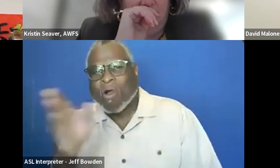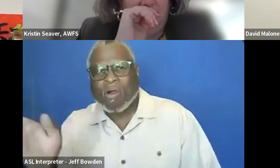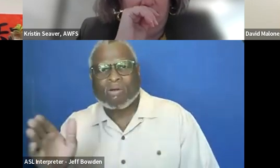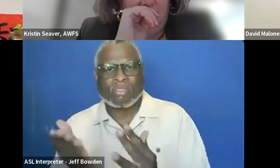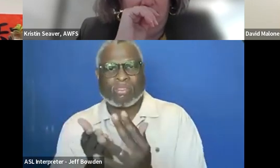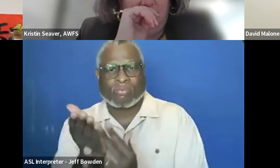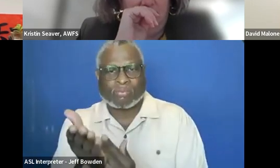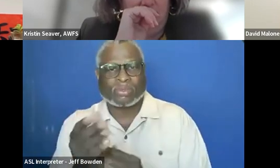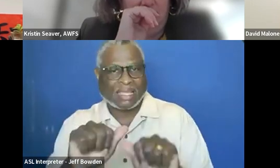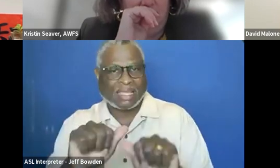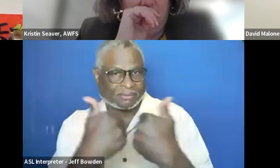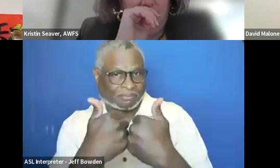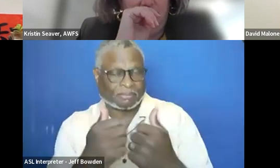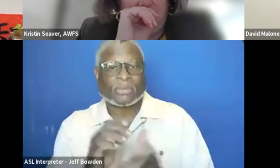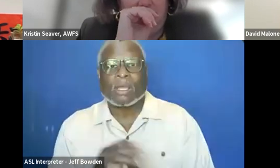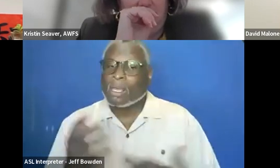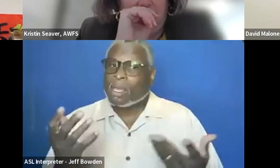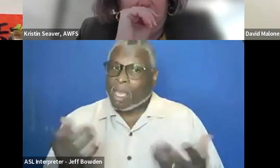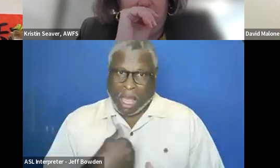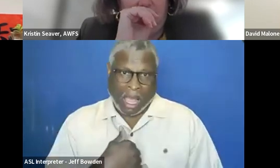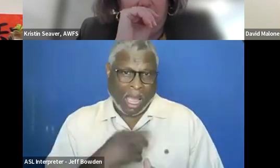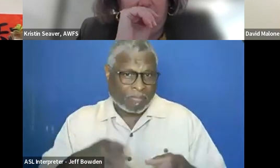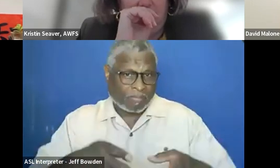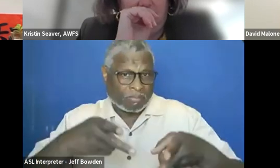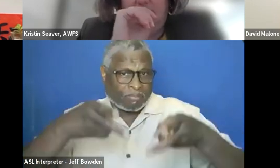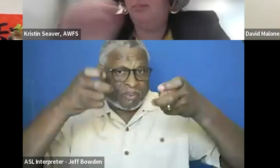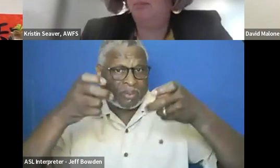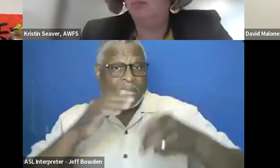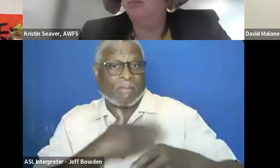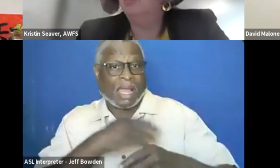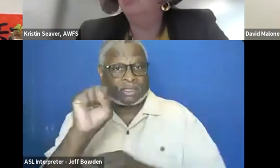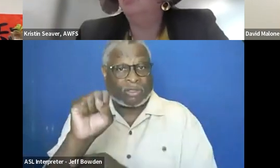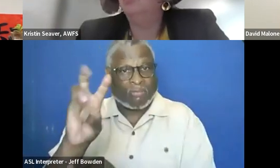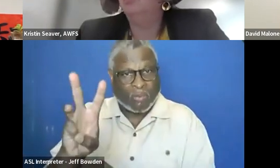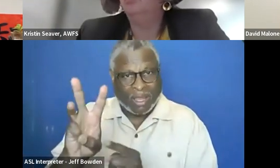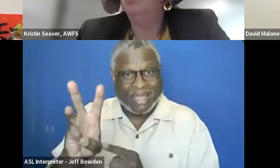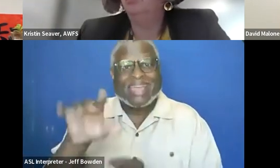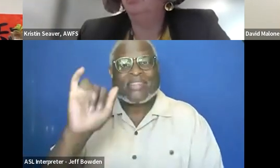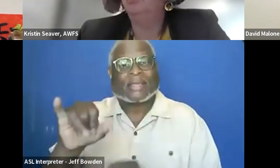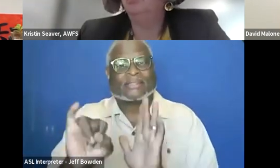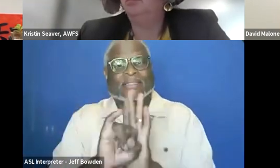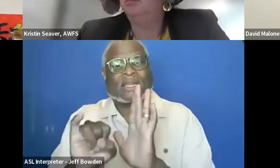And I uploaded it to my software which identifies applicable clauses